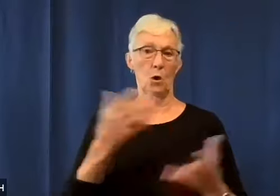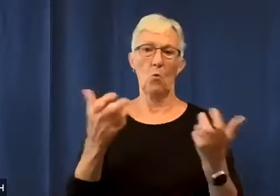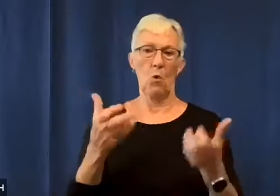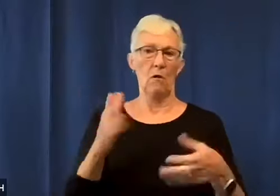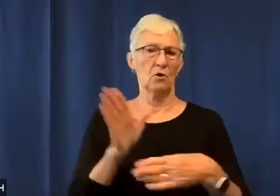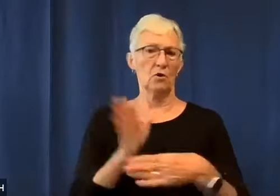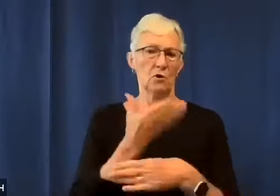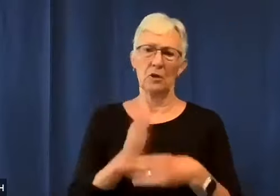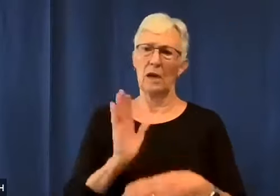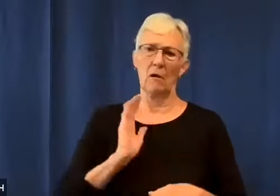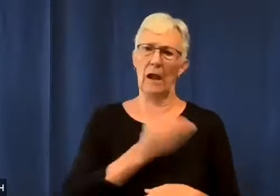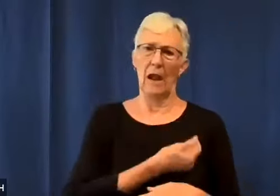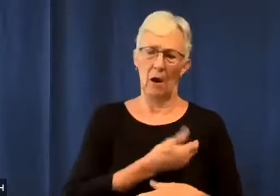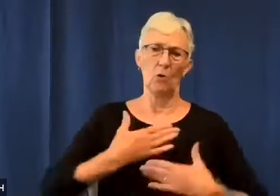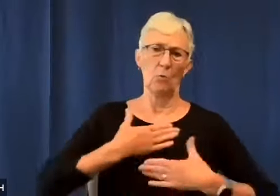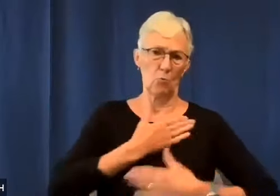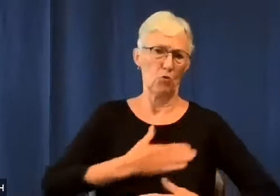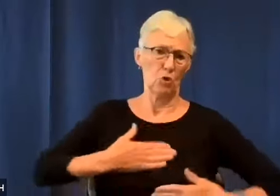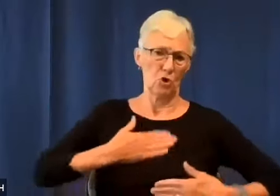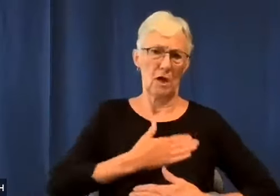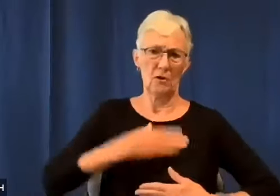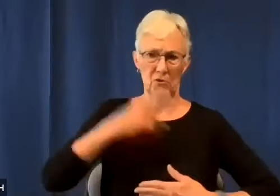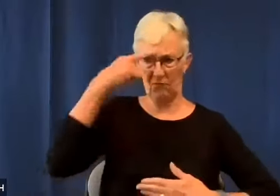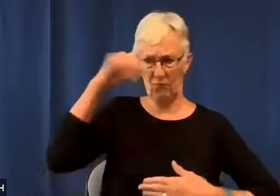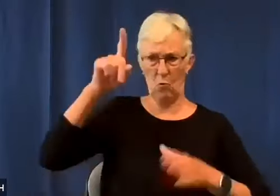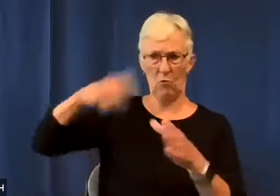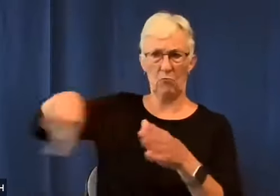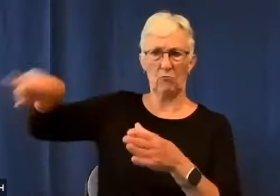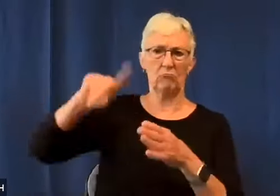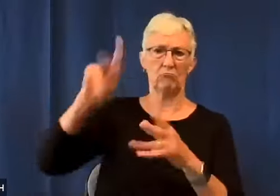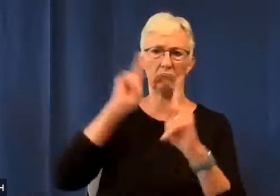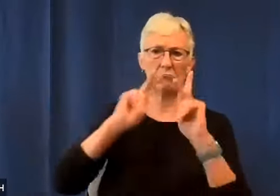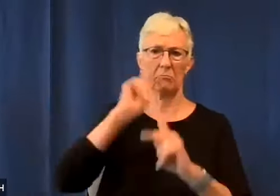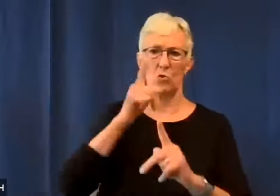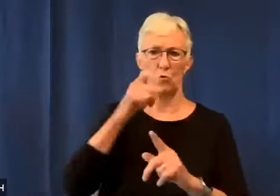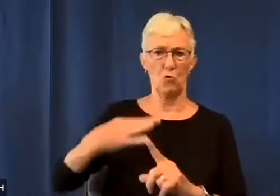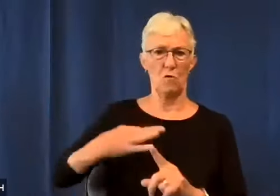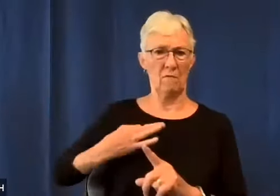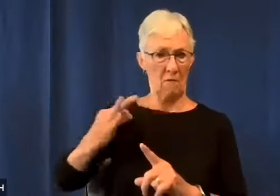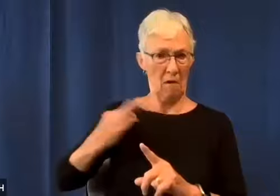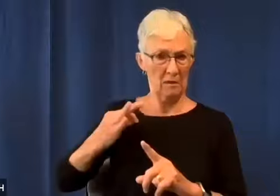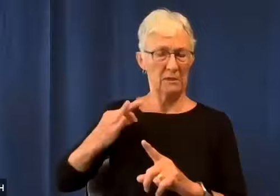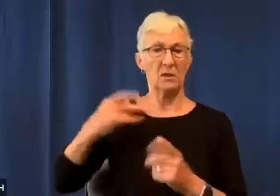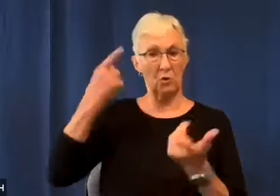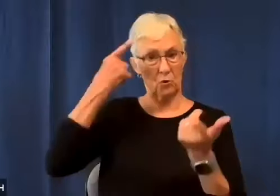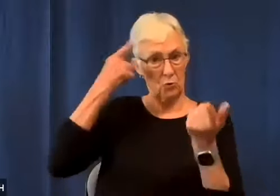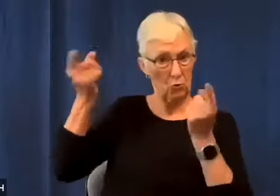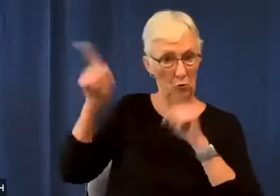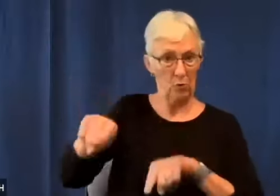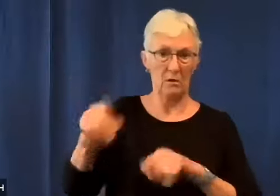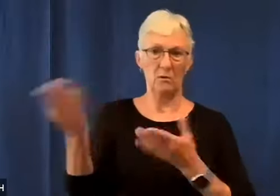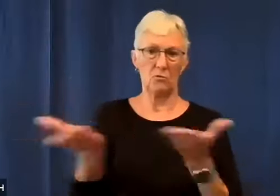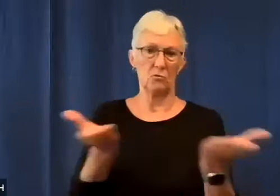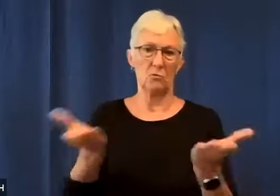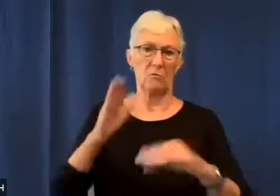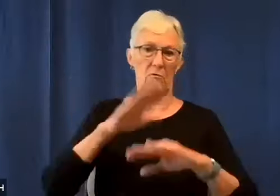We wish to share our appreciation for the volunteers who agreed to serve on the search Who agreed to serve on the search committee